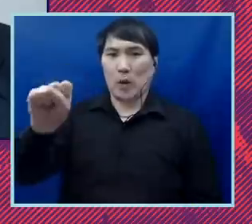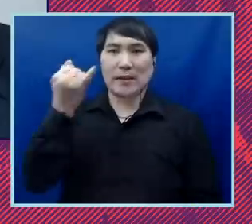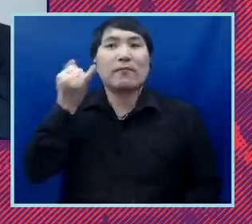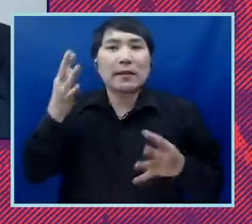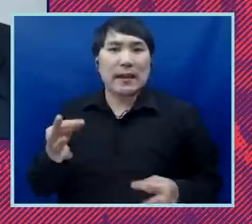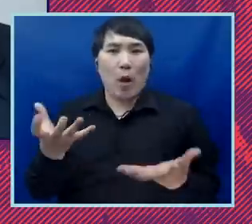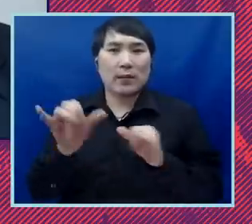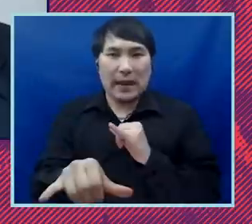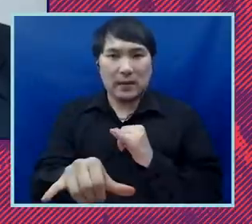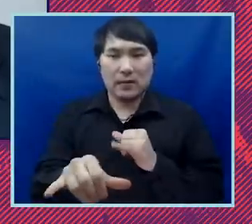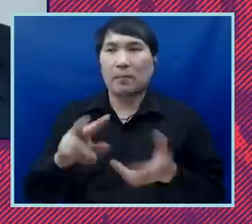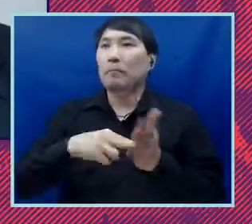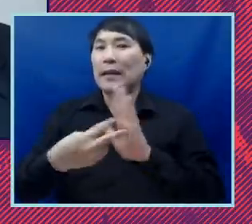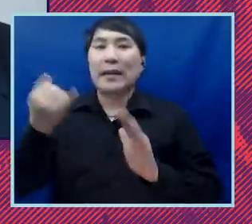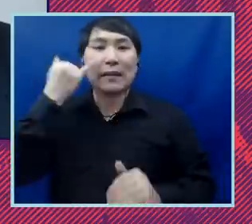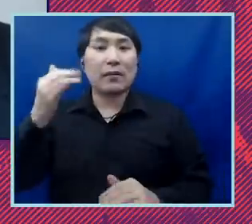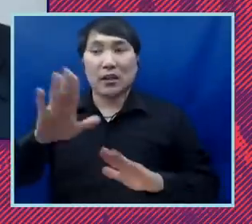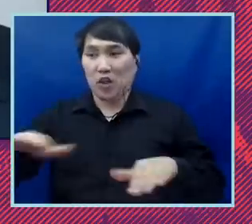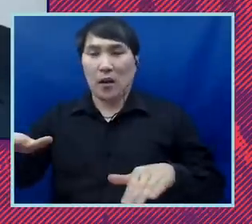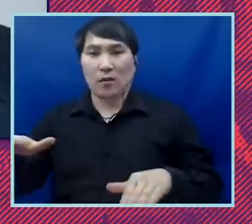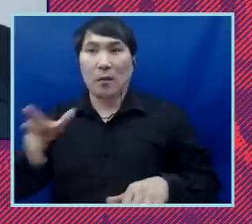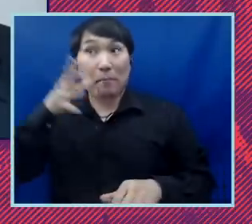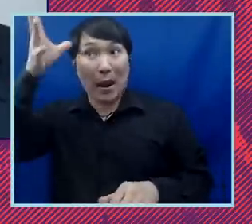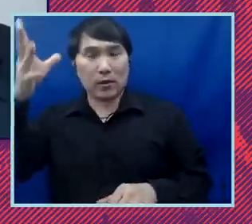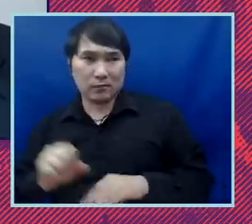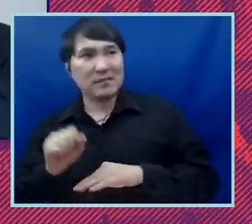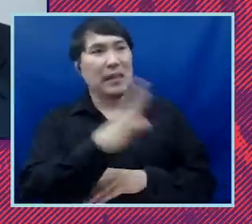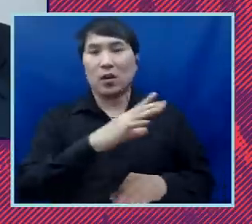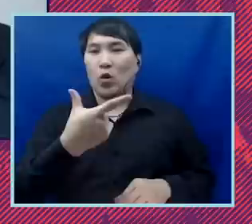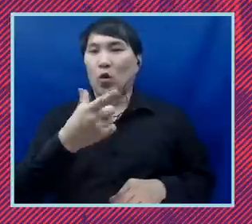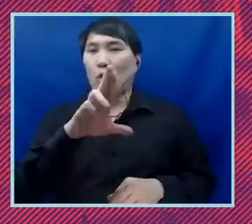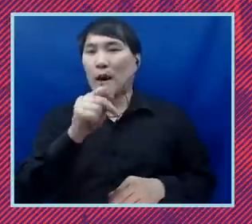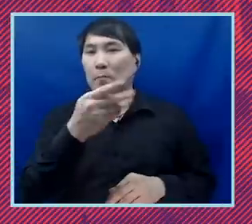So if a child's parent was deported back to Guatemala or to Honduras and they would like to